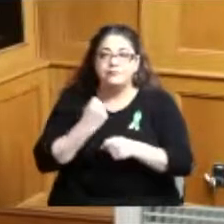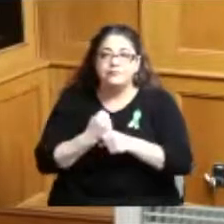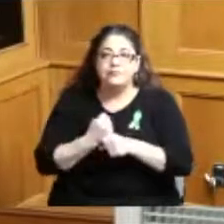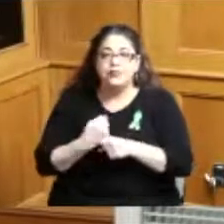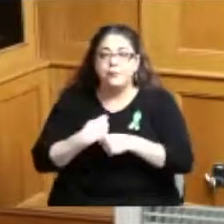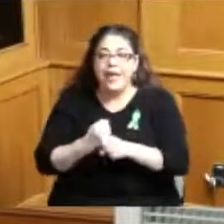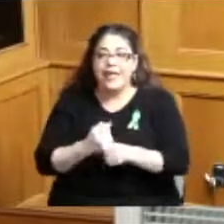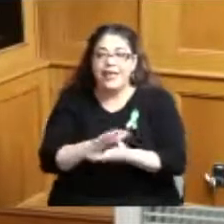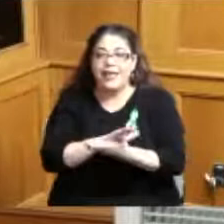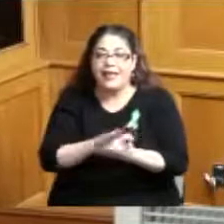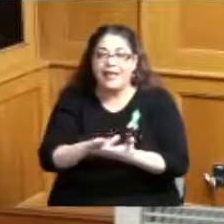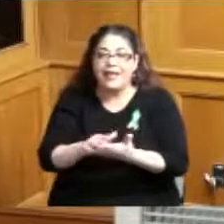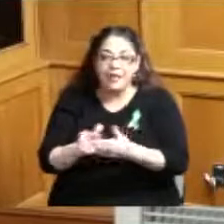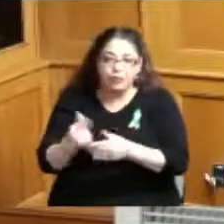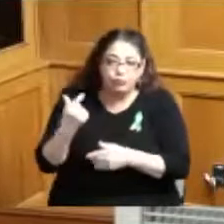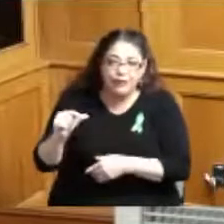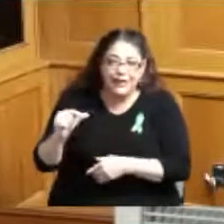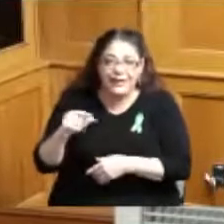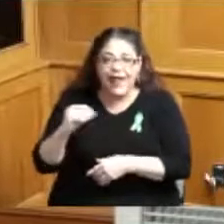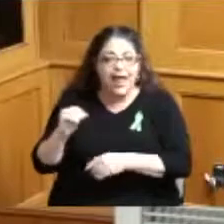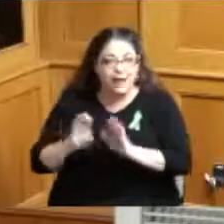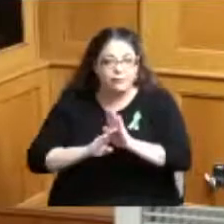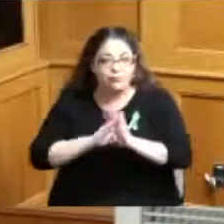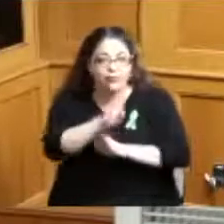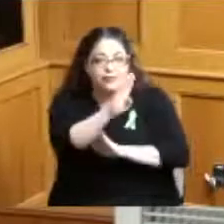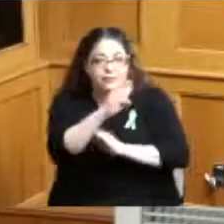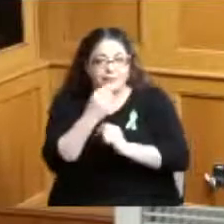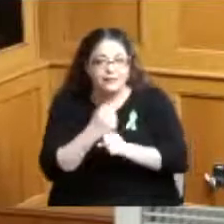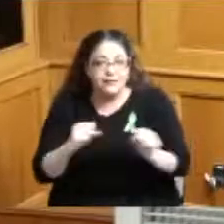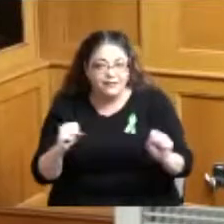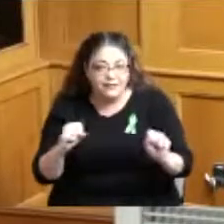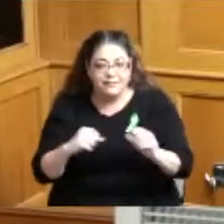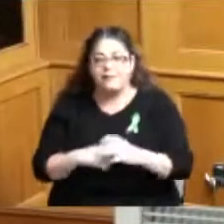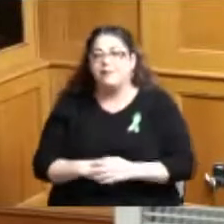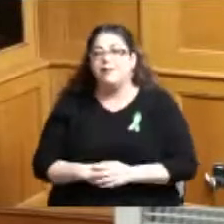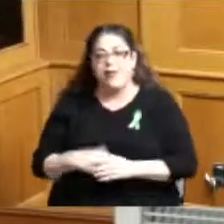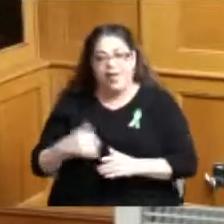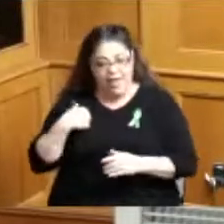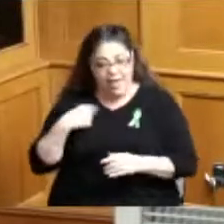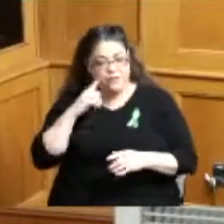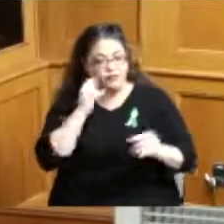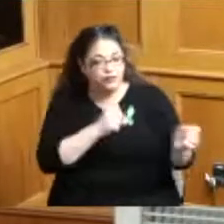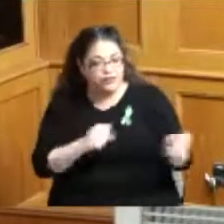green prosperous and safe we have a strategic plan to to get us there but we can't do it alone